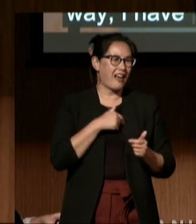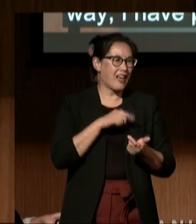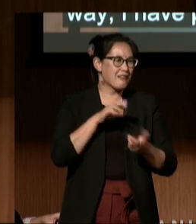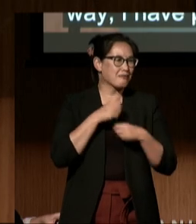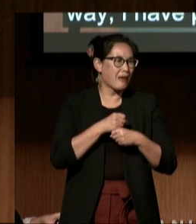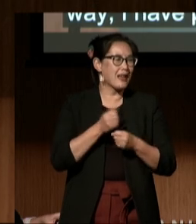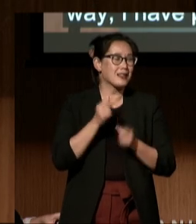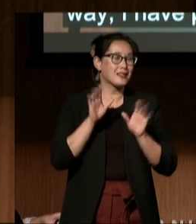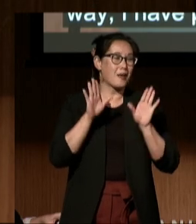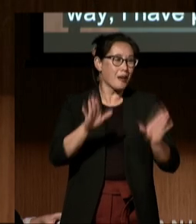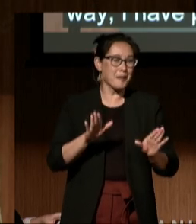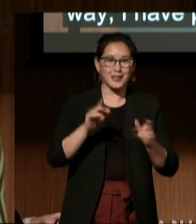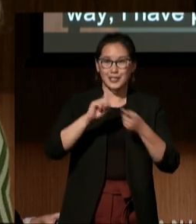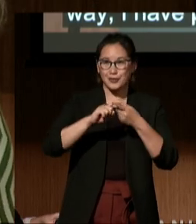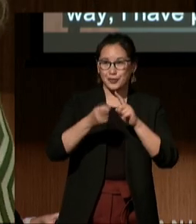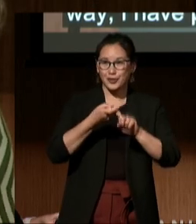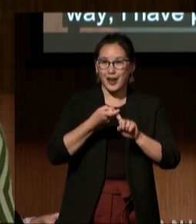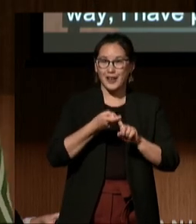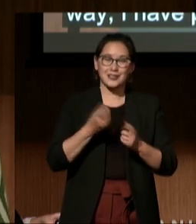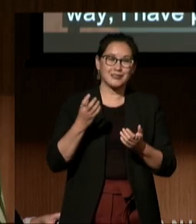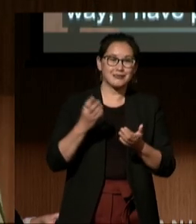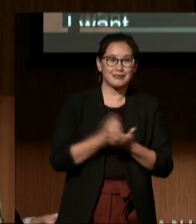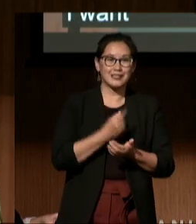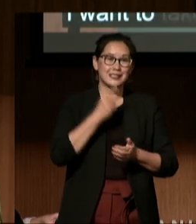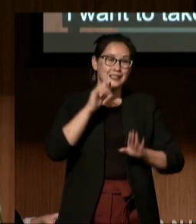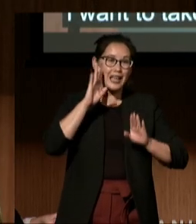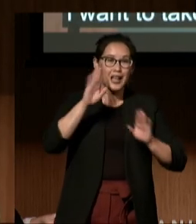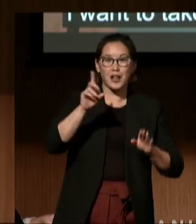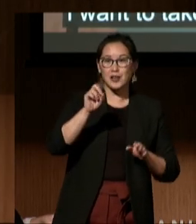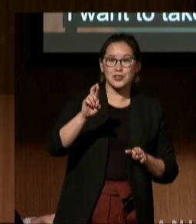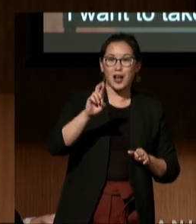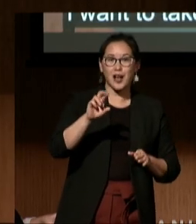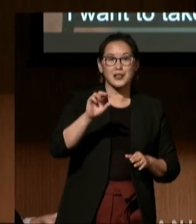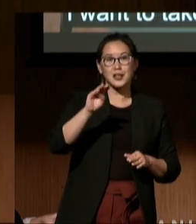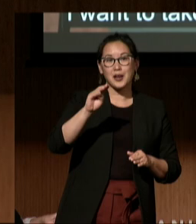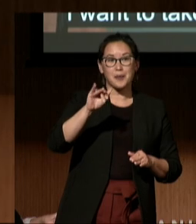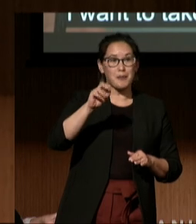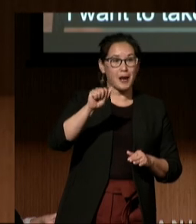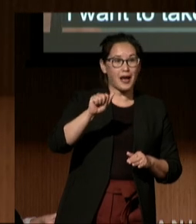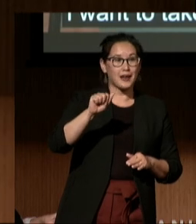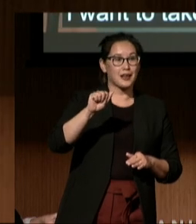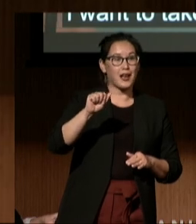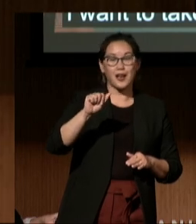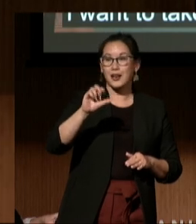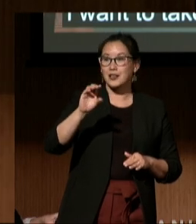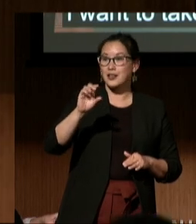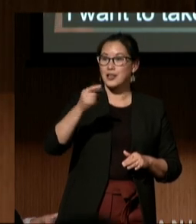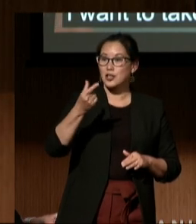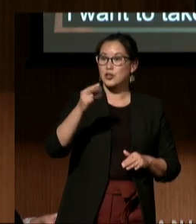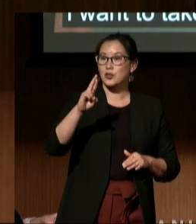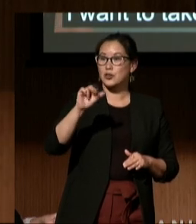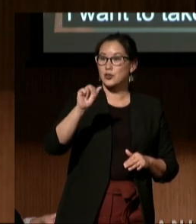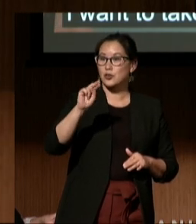I want to take the time to say hello to Dr. Maya Guendelman, Dr. Grandison,